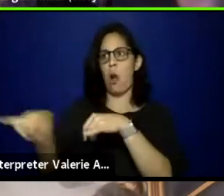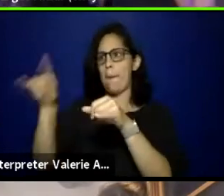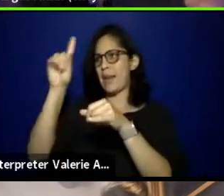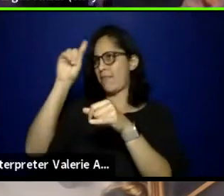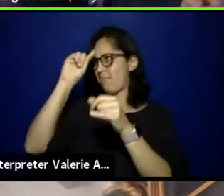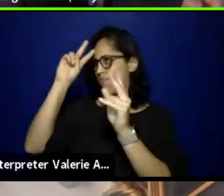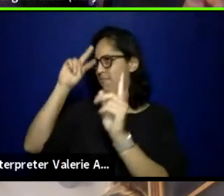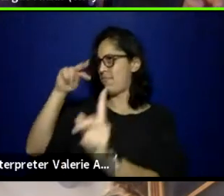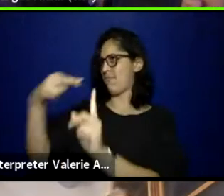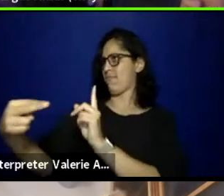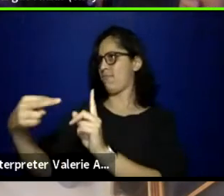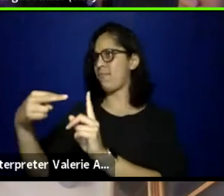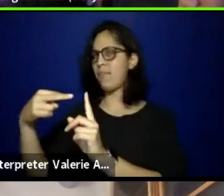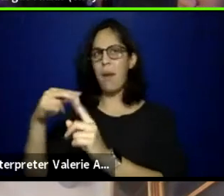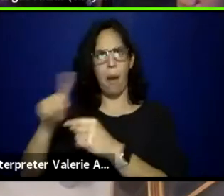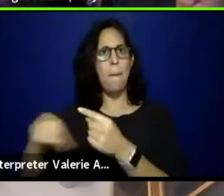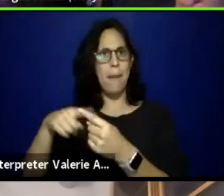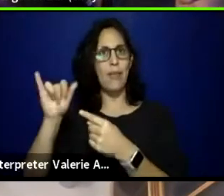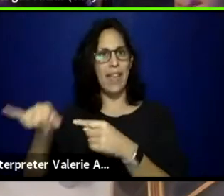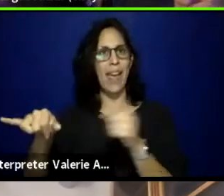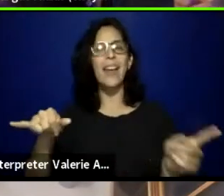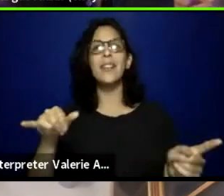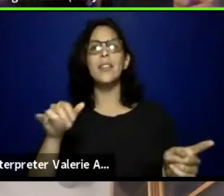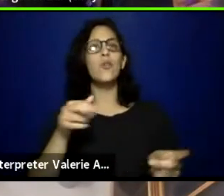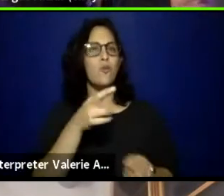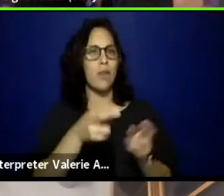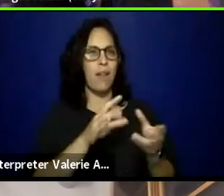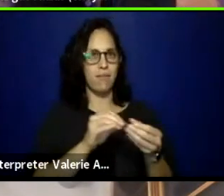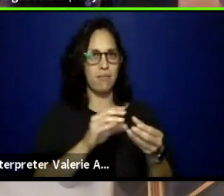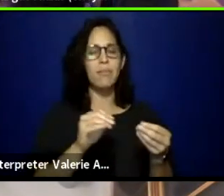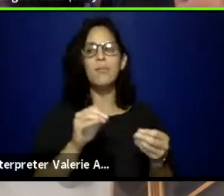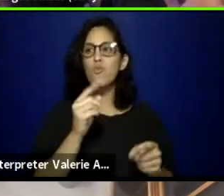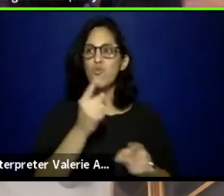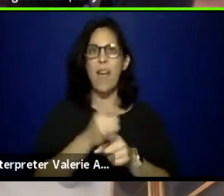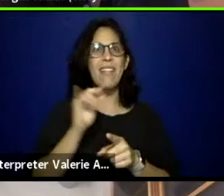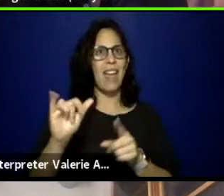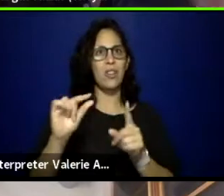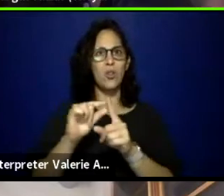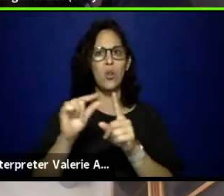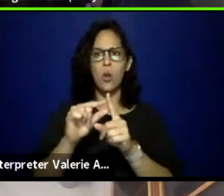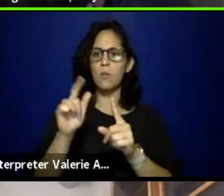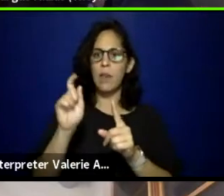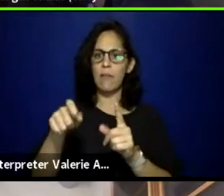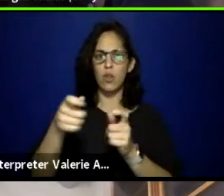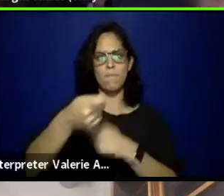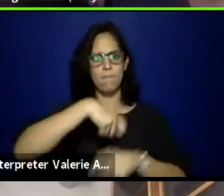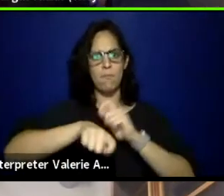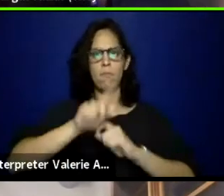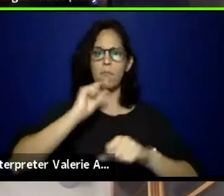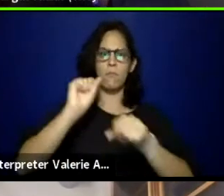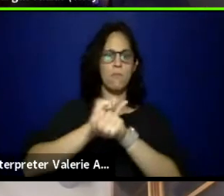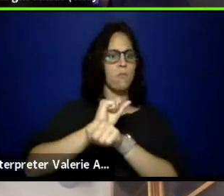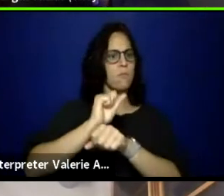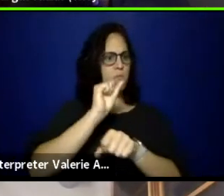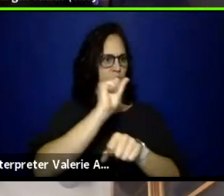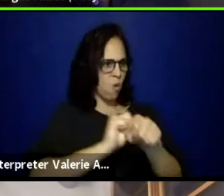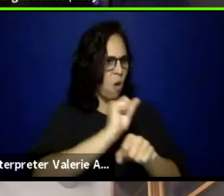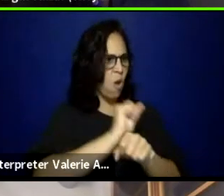doing the work, 'cause it's very much like, okay, you're doing the work to treat everyone fairly?